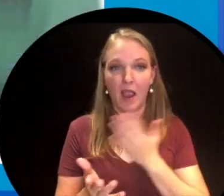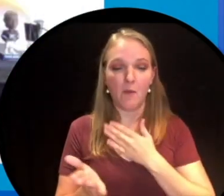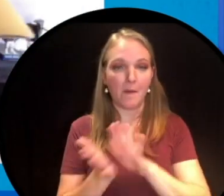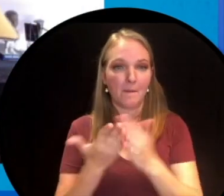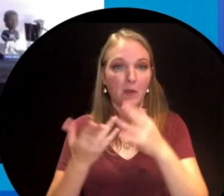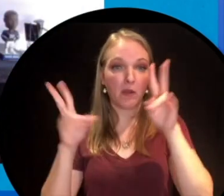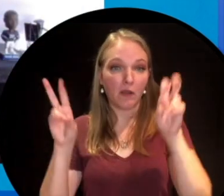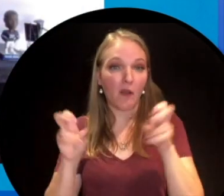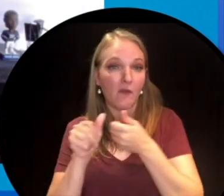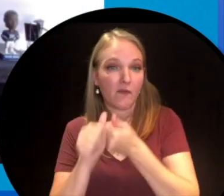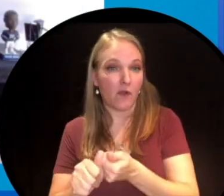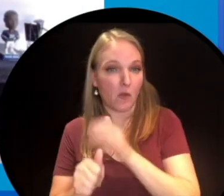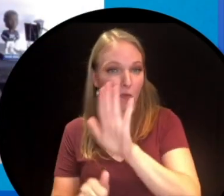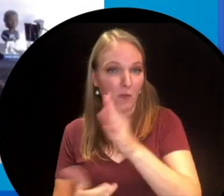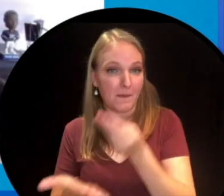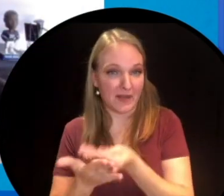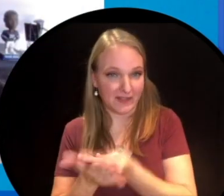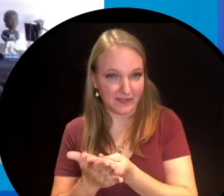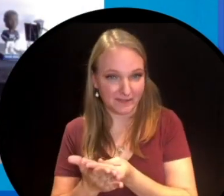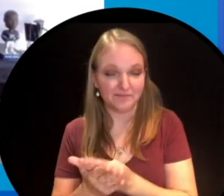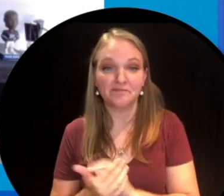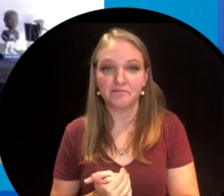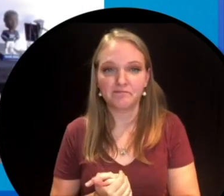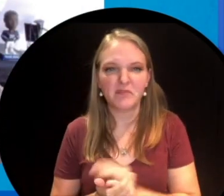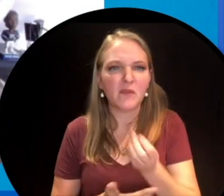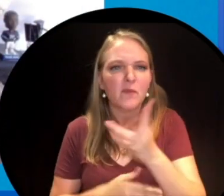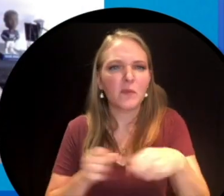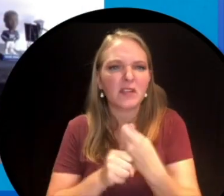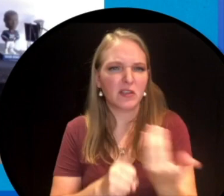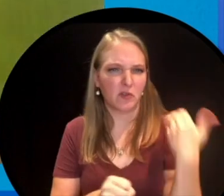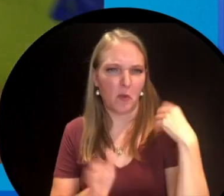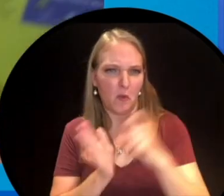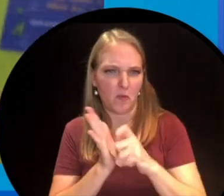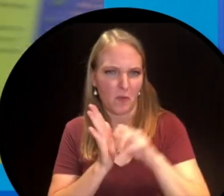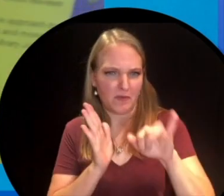that was a book we actually wrote a few years ago. You may have read it. It looks like this.